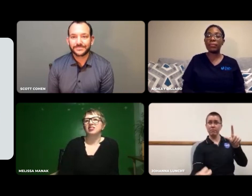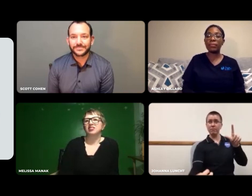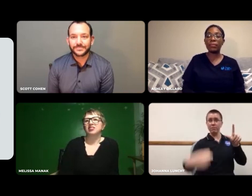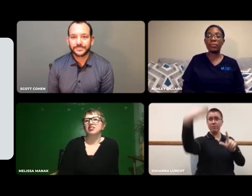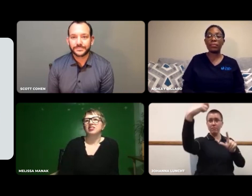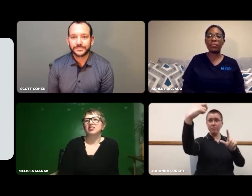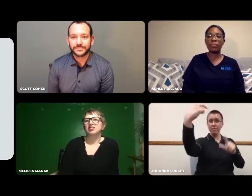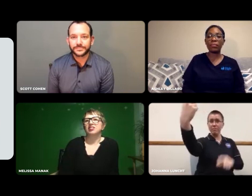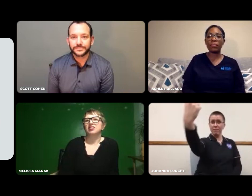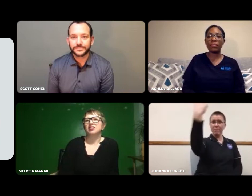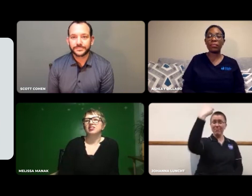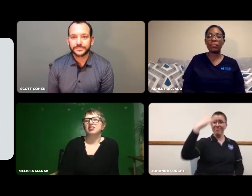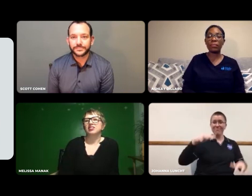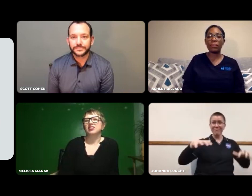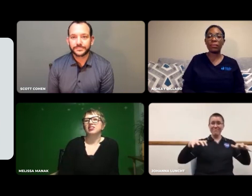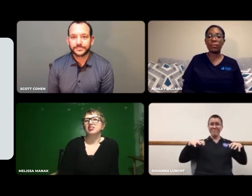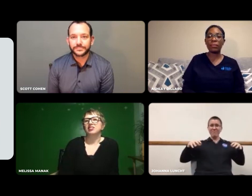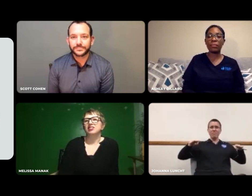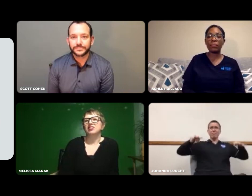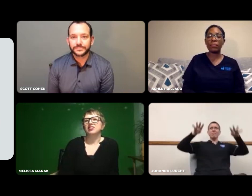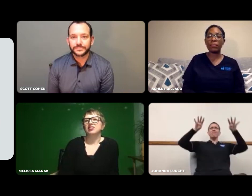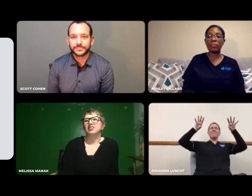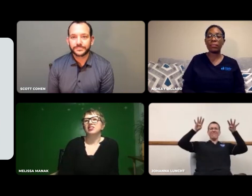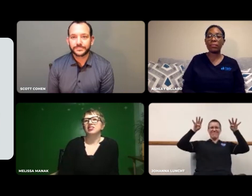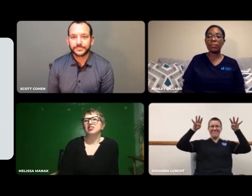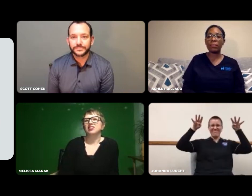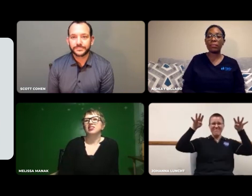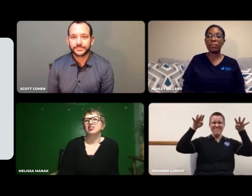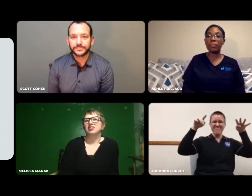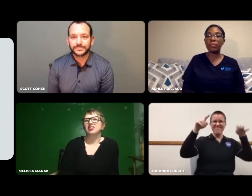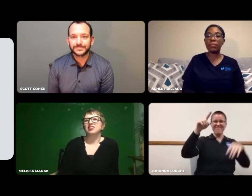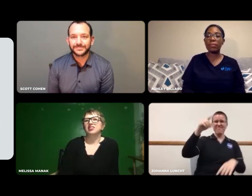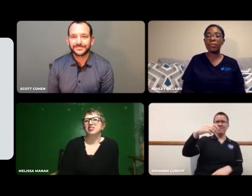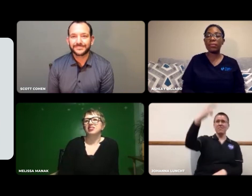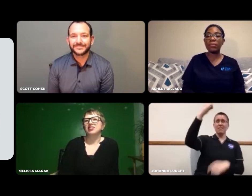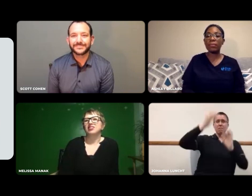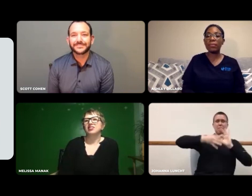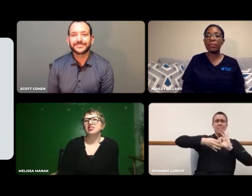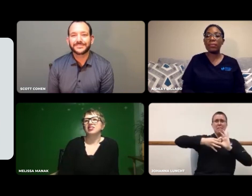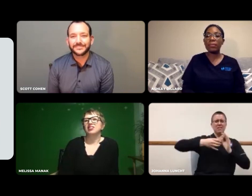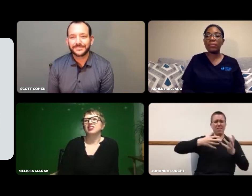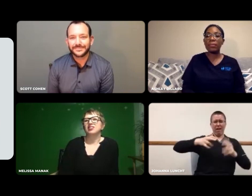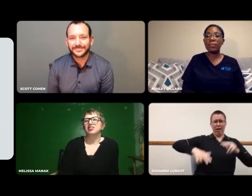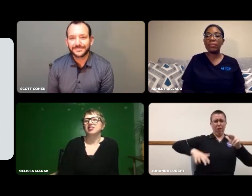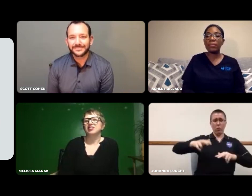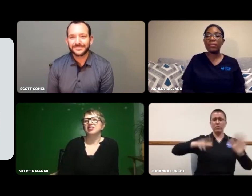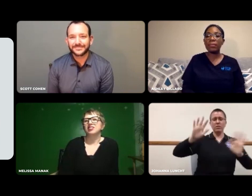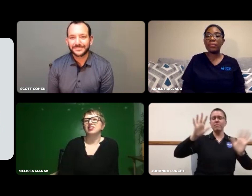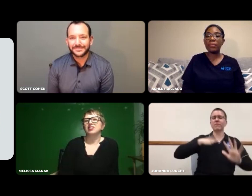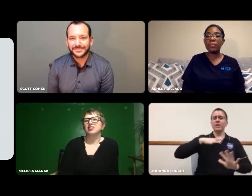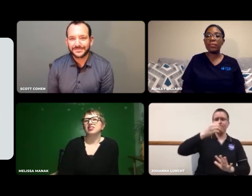The interpreter had to be on an elevated platform. It ended up being awkward.